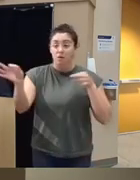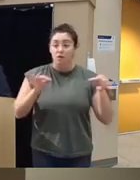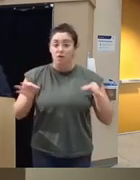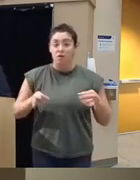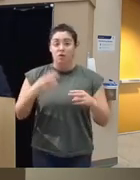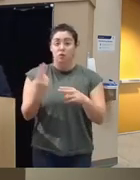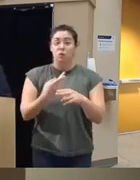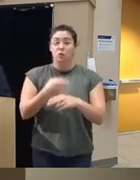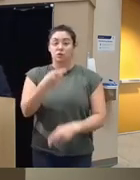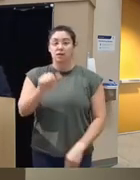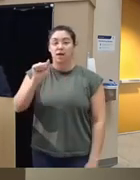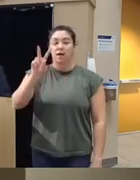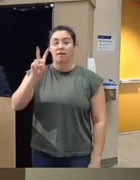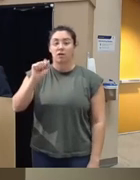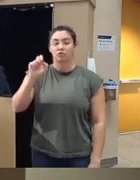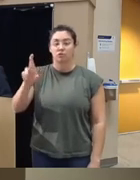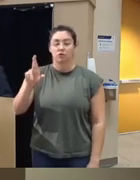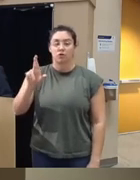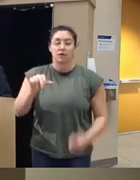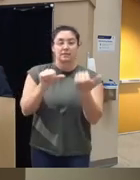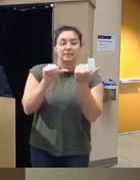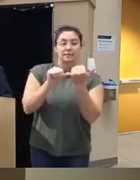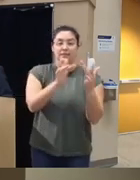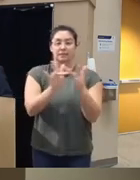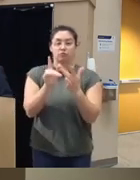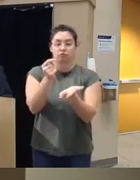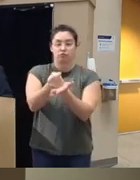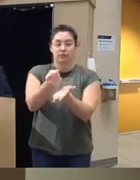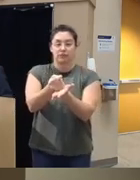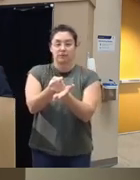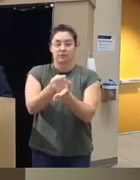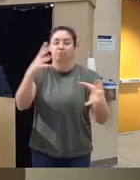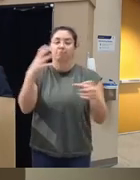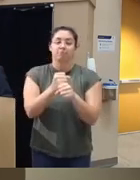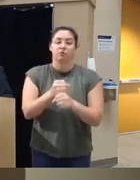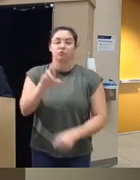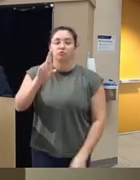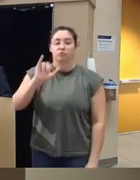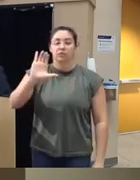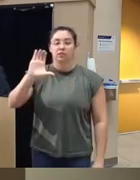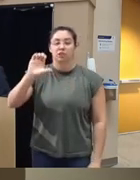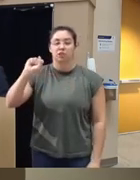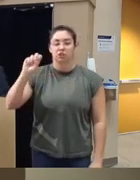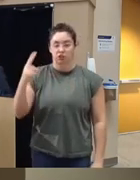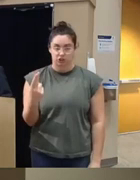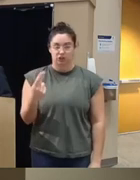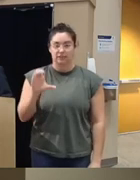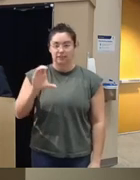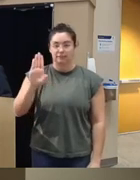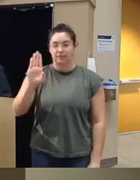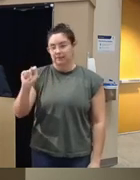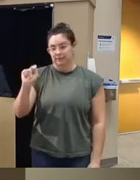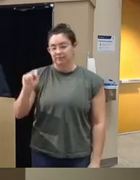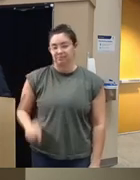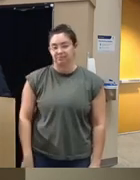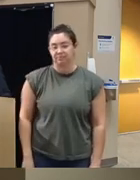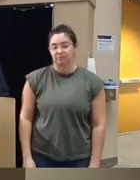of an avatar assisted digital therapy treatment it's called Rich CBT and I want to thank it's I